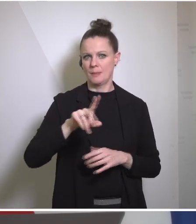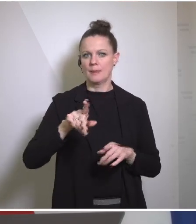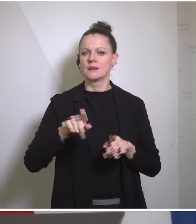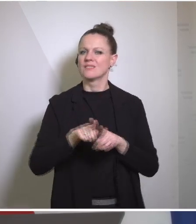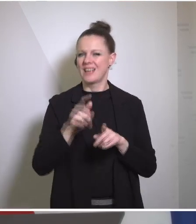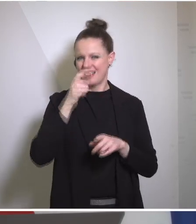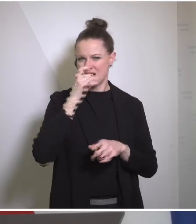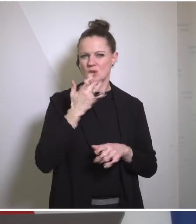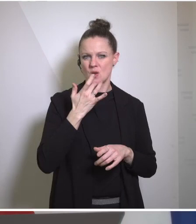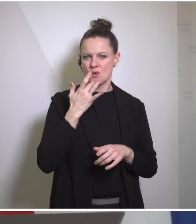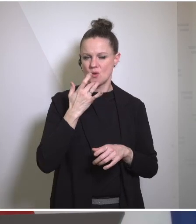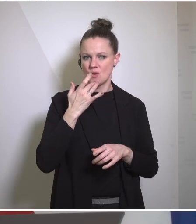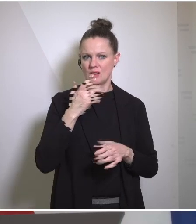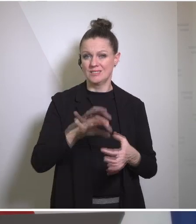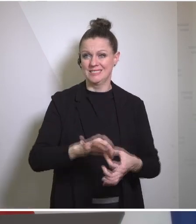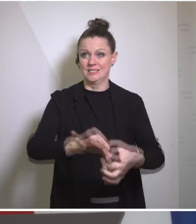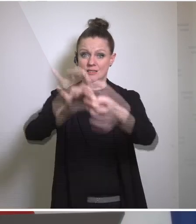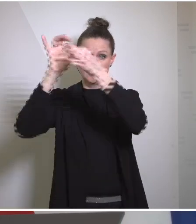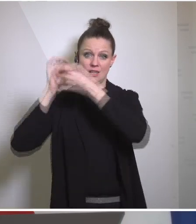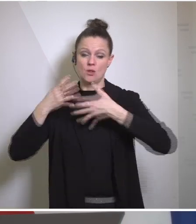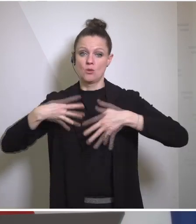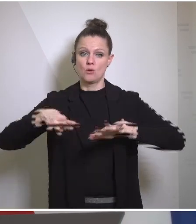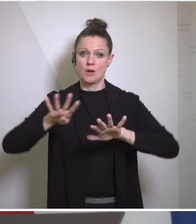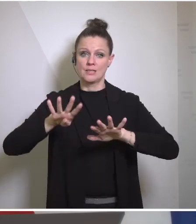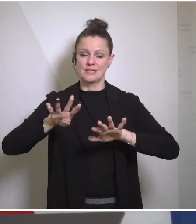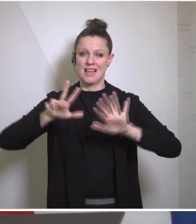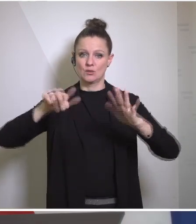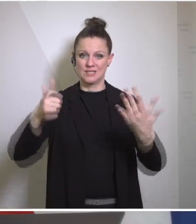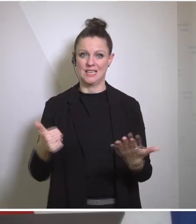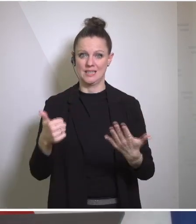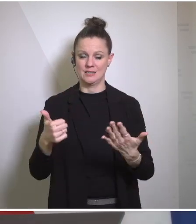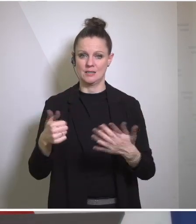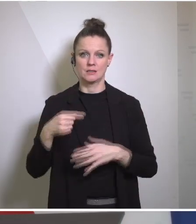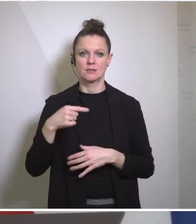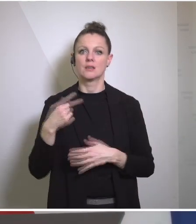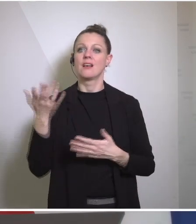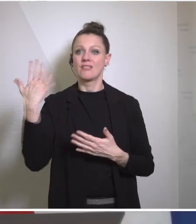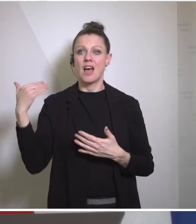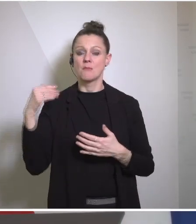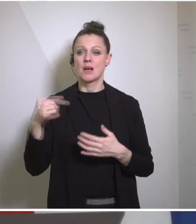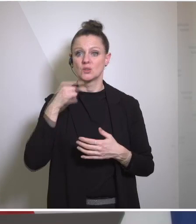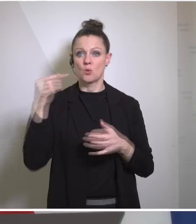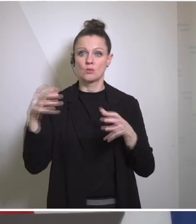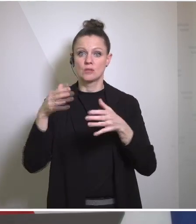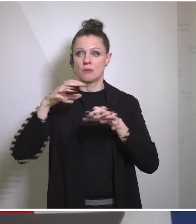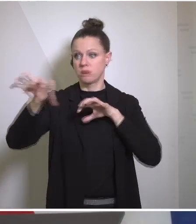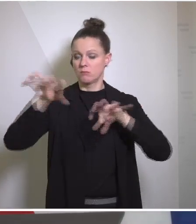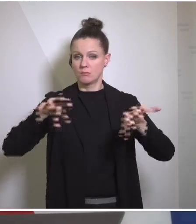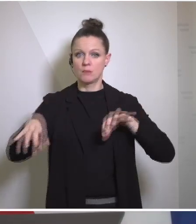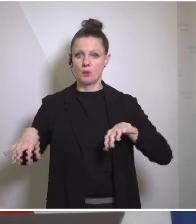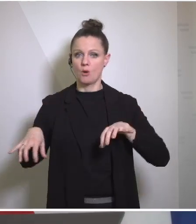goes back, dates back to 1968. Soviet Union fell apart, they delivered, we paid. Iron Curtain fell,